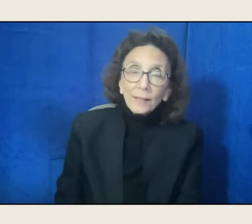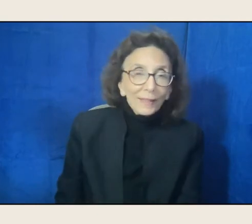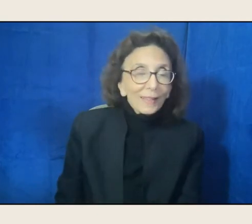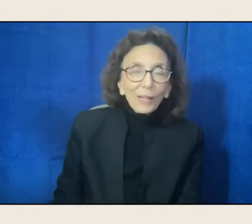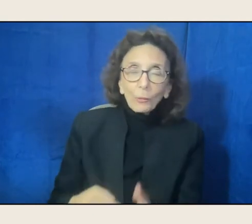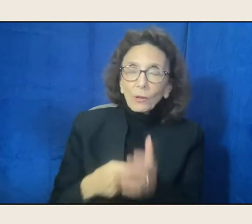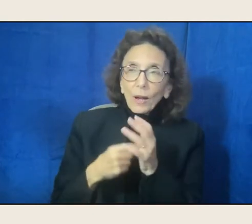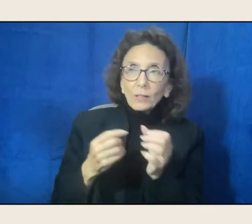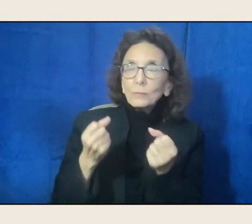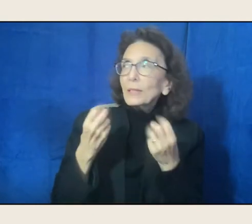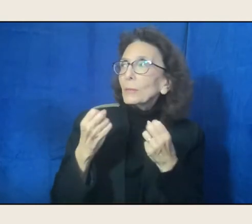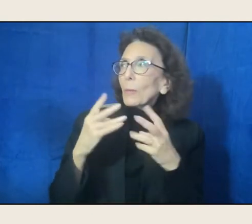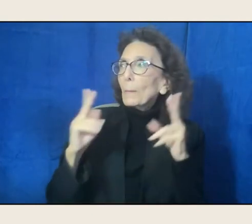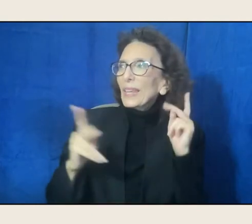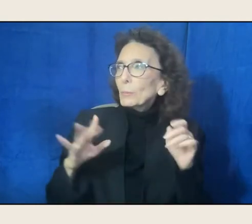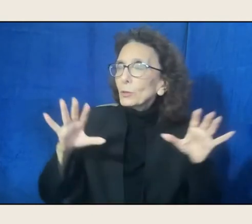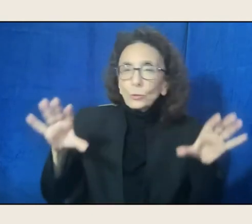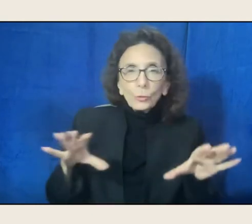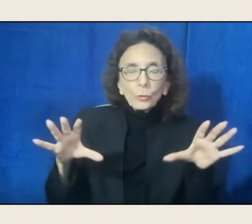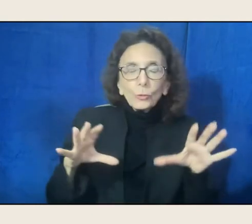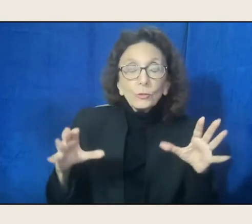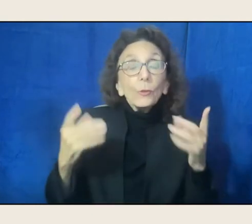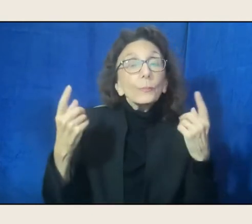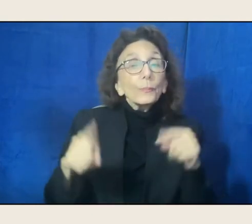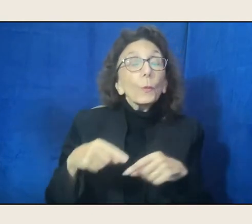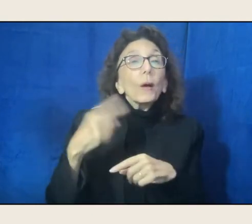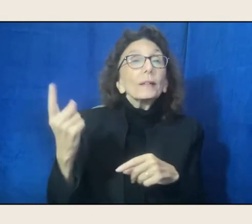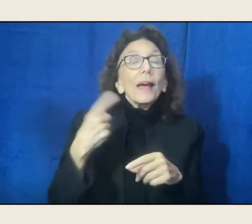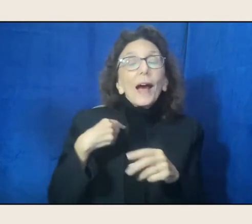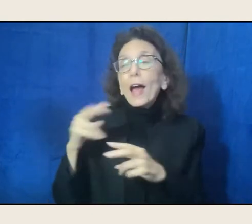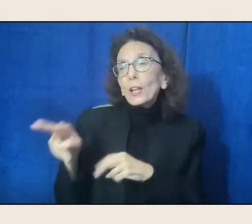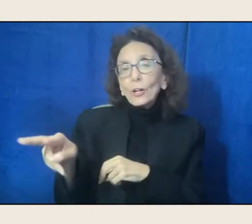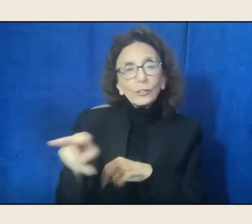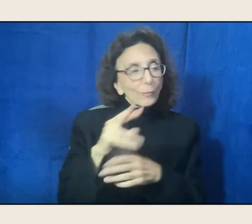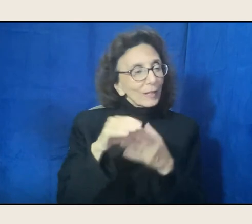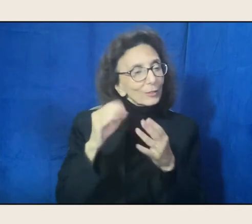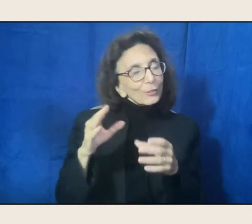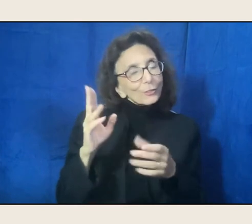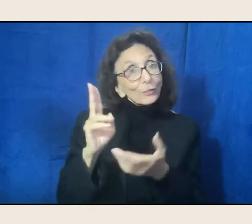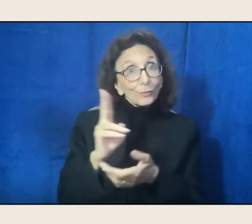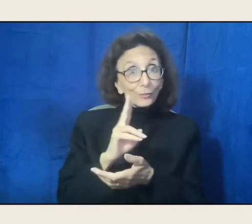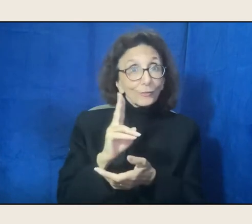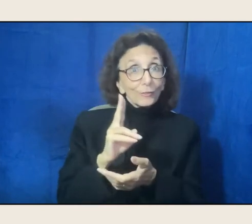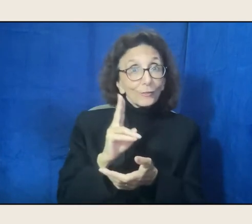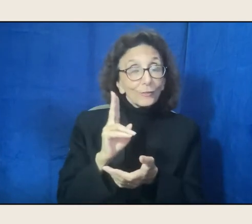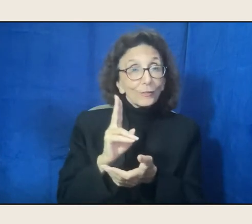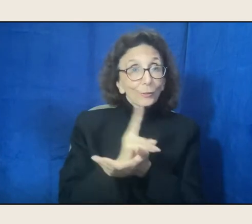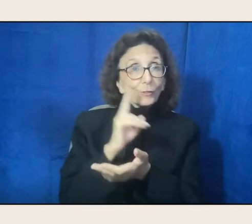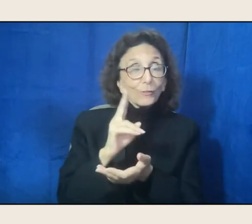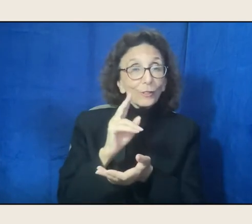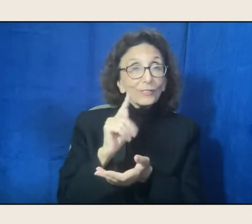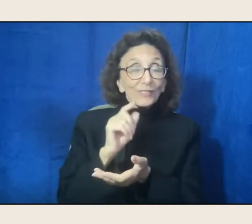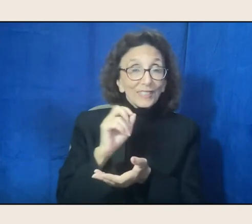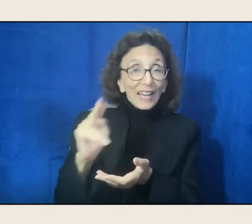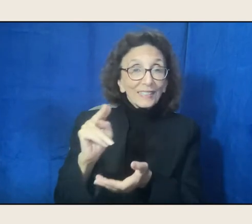And then one day I was looking around at my students at the University of Tennessee and Knoxville, and I thought hmm.